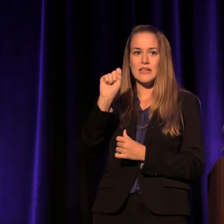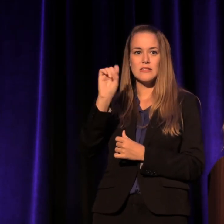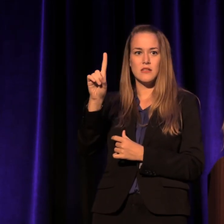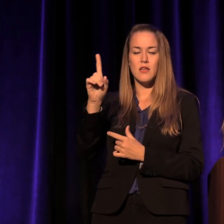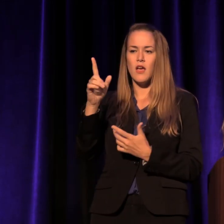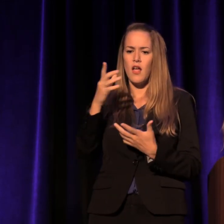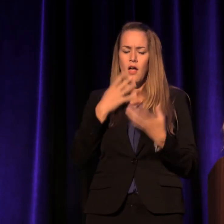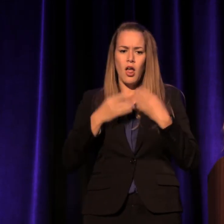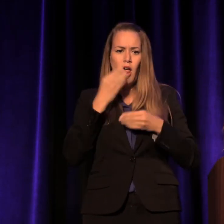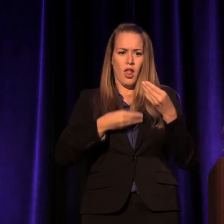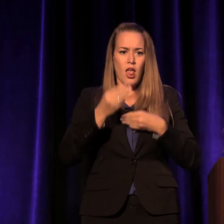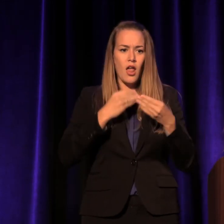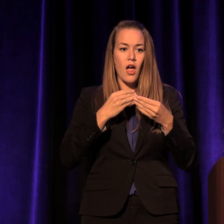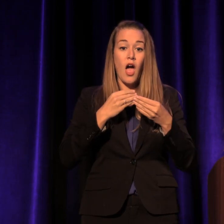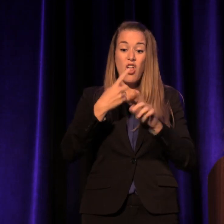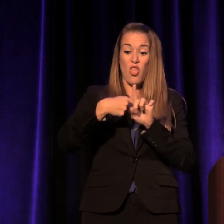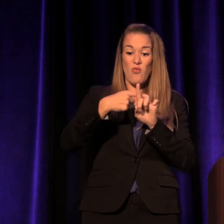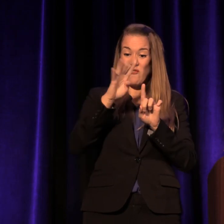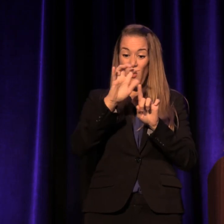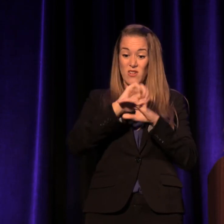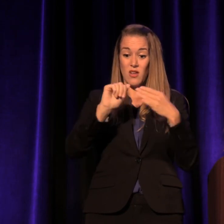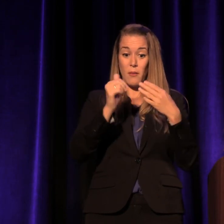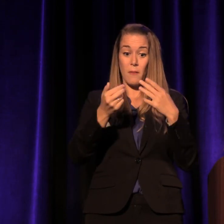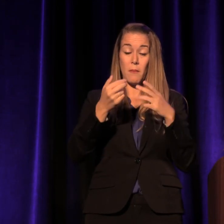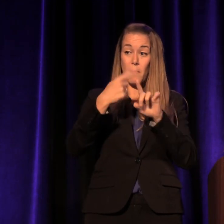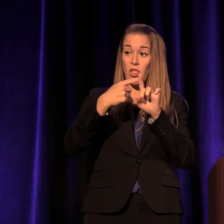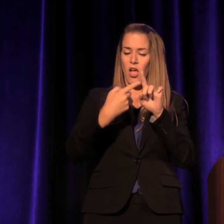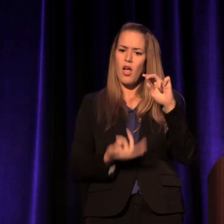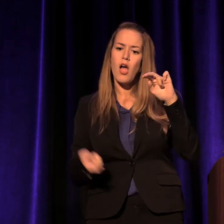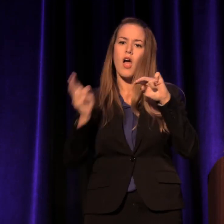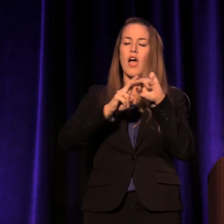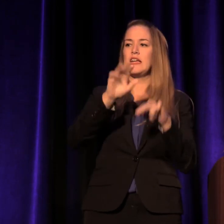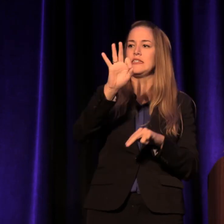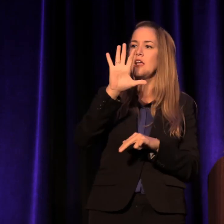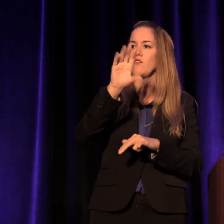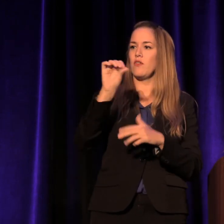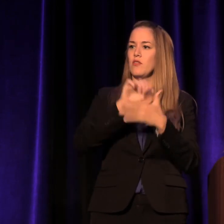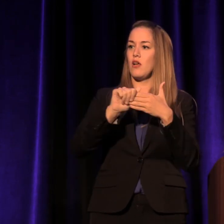to 950 with less than 60 days' notice,